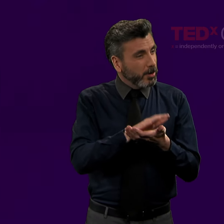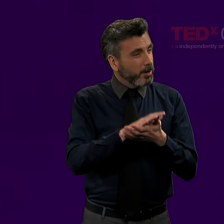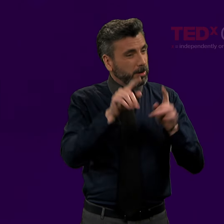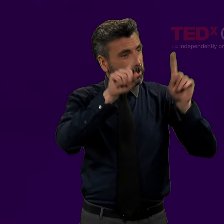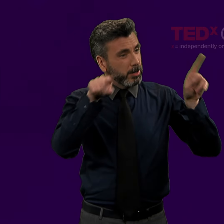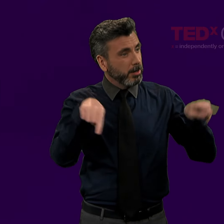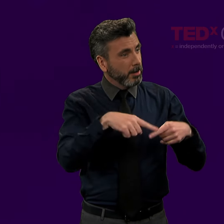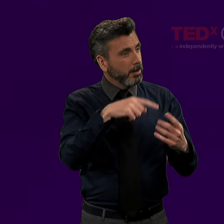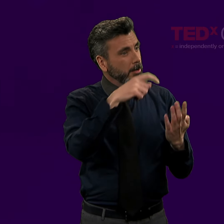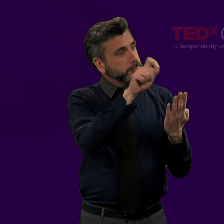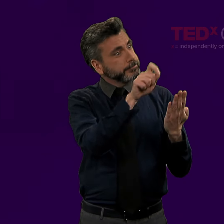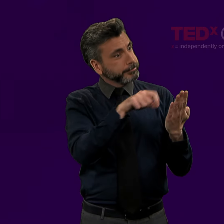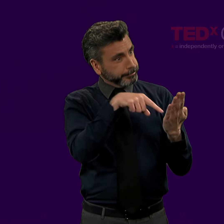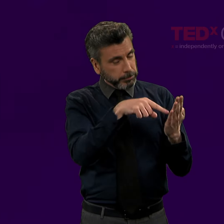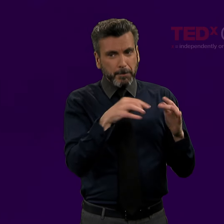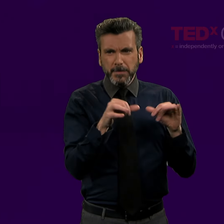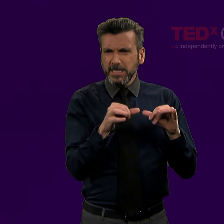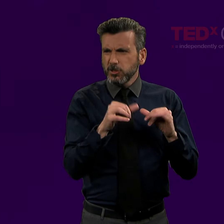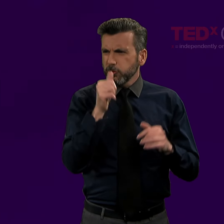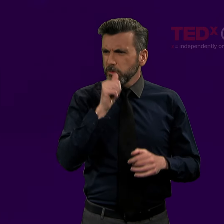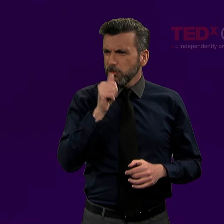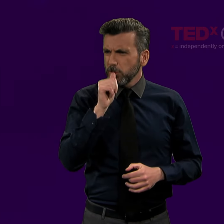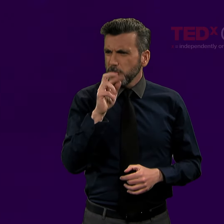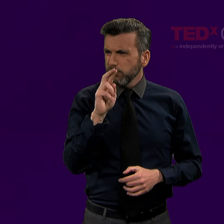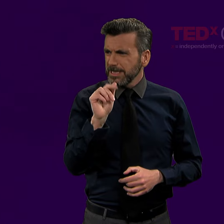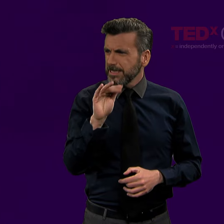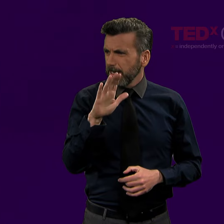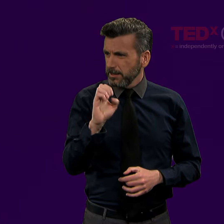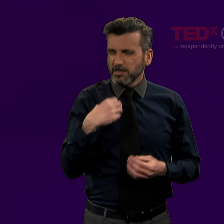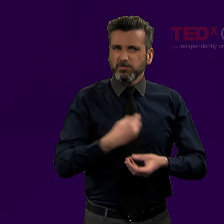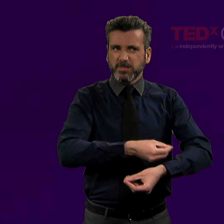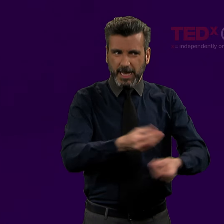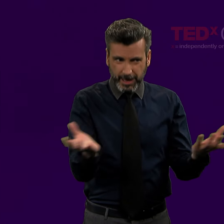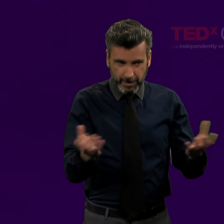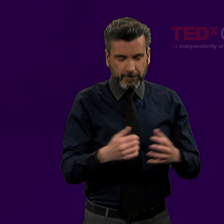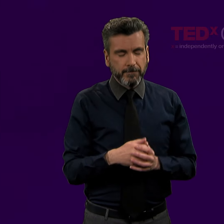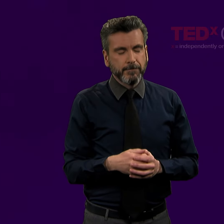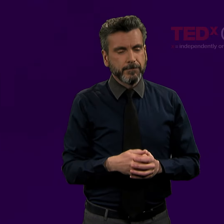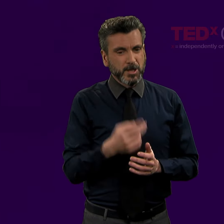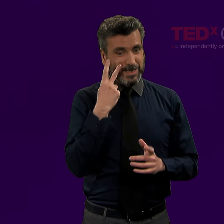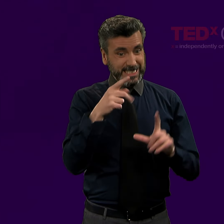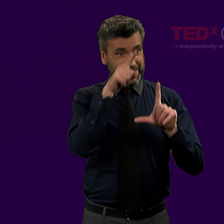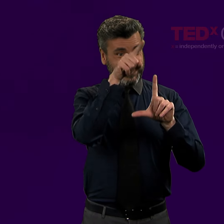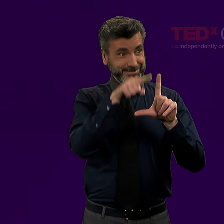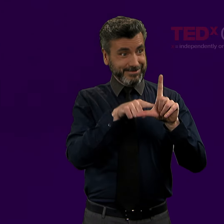Now, you can remember that we also had that task that we administered, the multiple choice, looking at resilience.